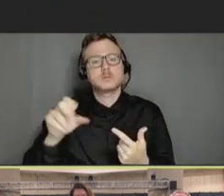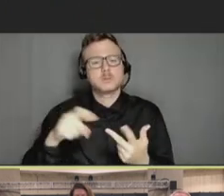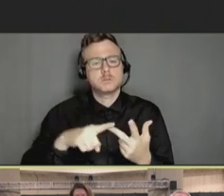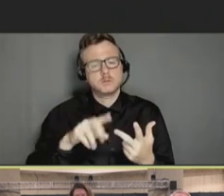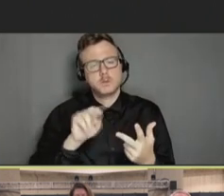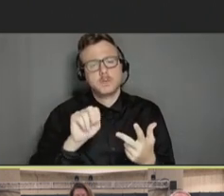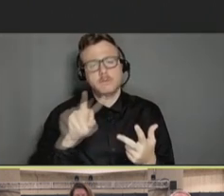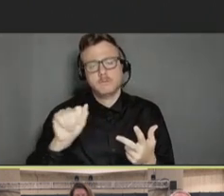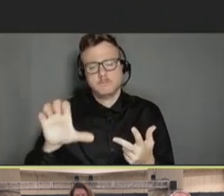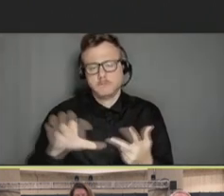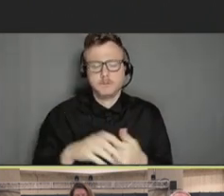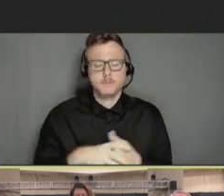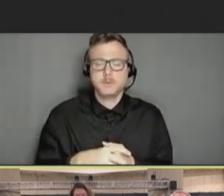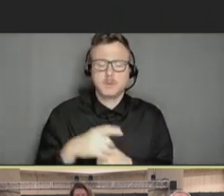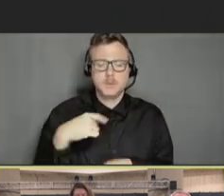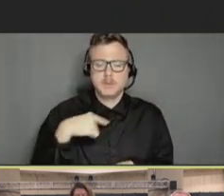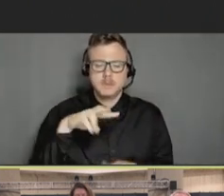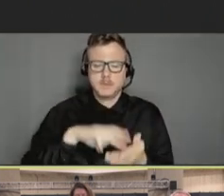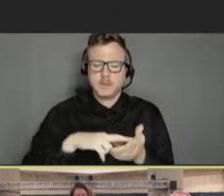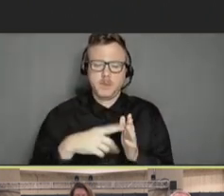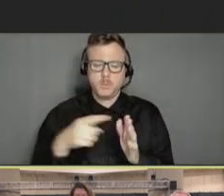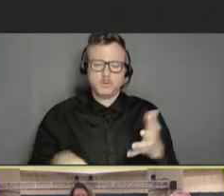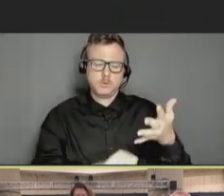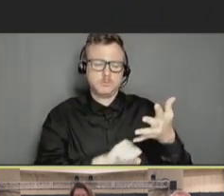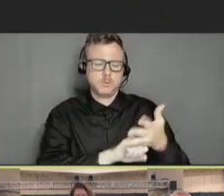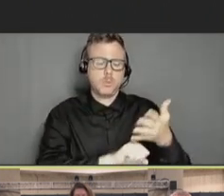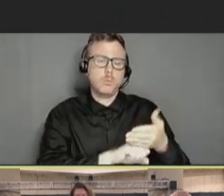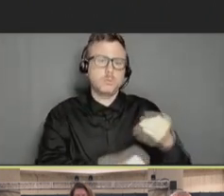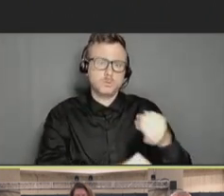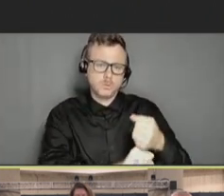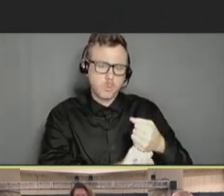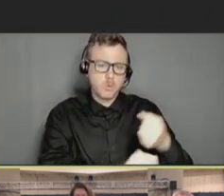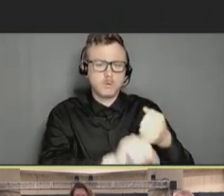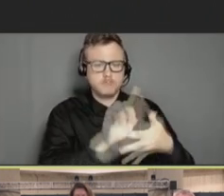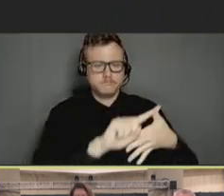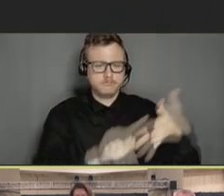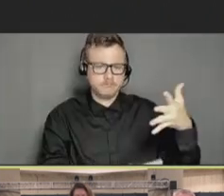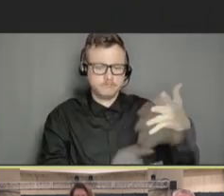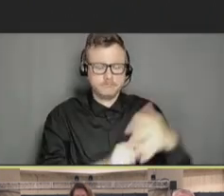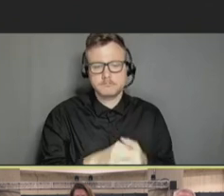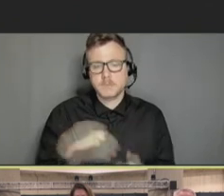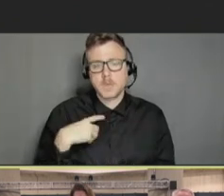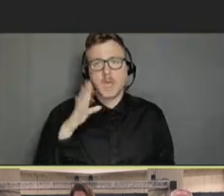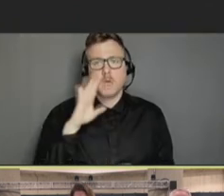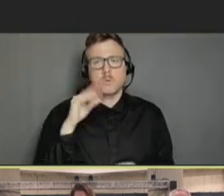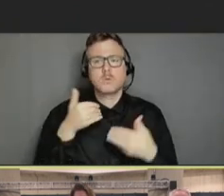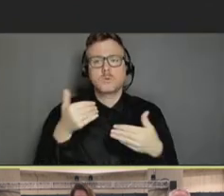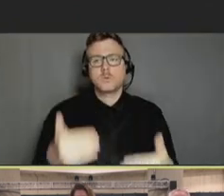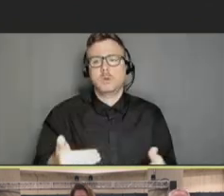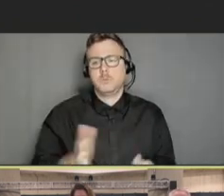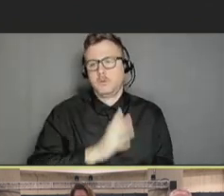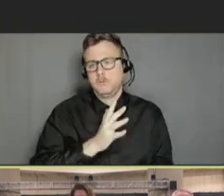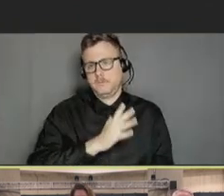So, let's proceed with roll call for today's meeting. I'm going to take the official attendance today. Bob Hopkins?